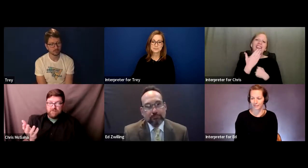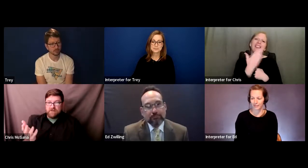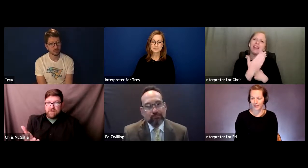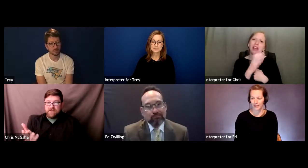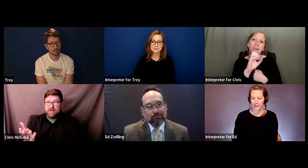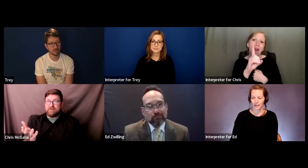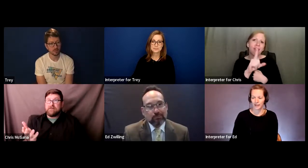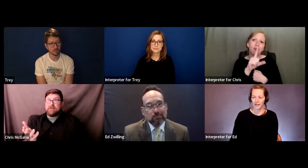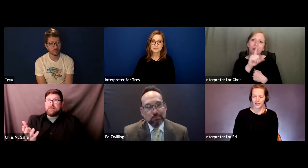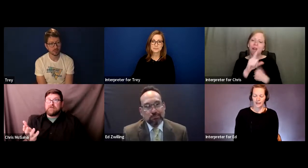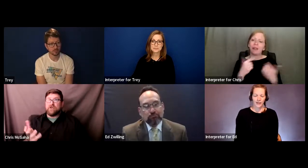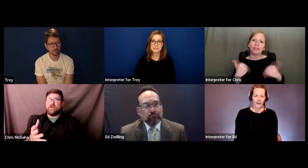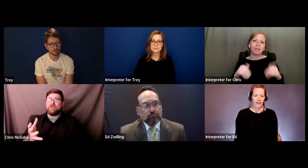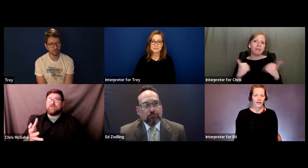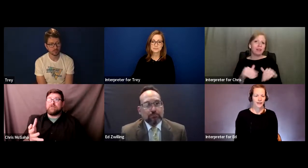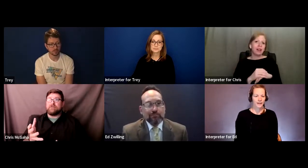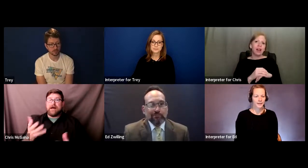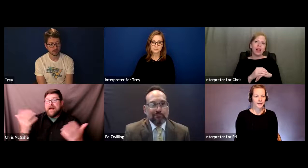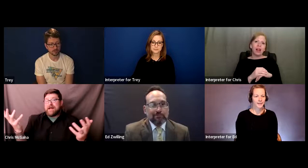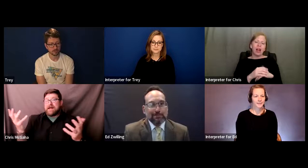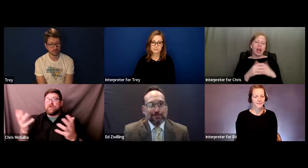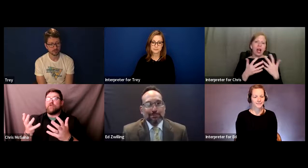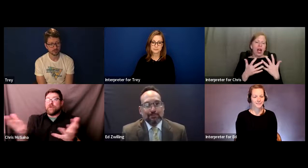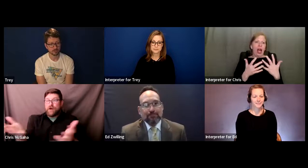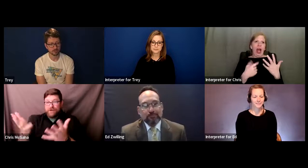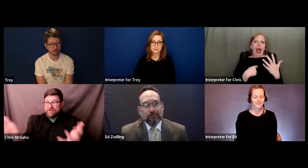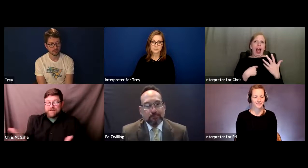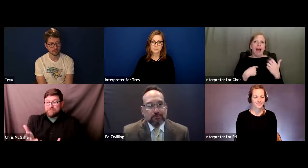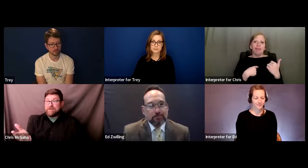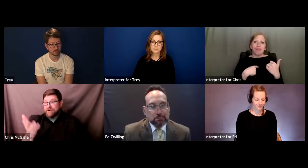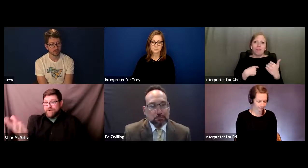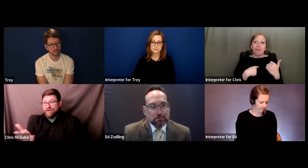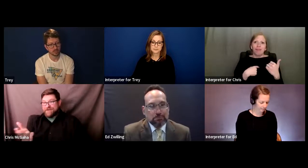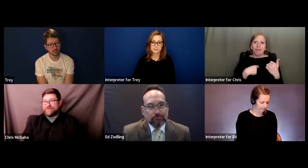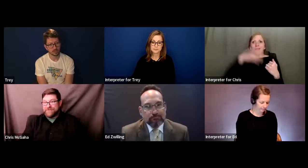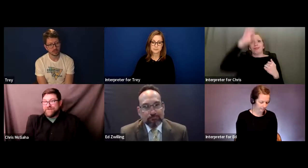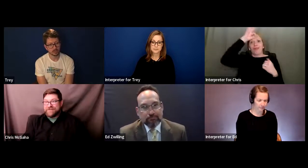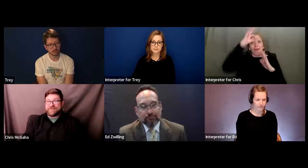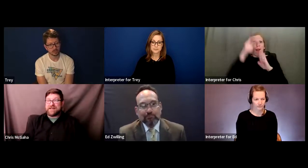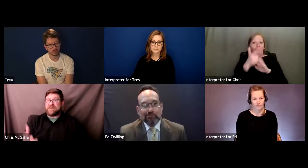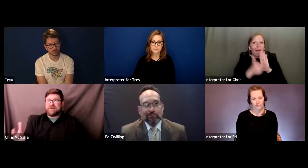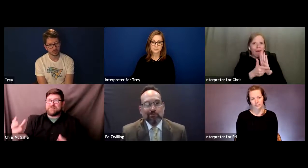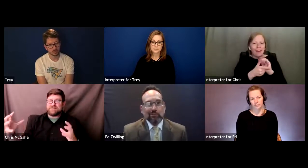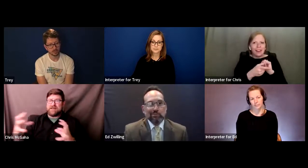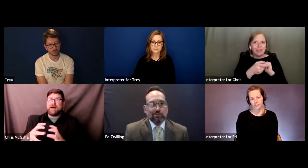Really, again, I don't know the law anywhere near like you do, so that's awesome just to